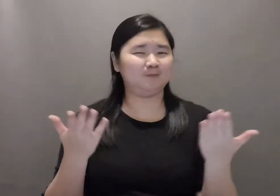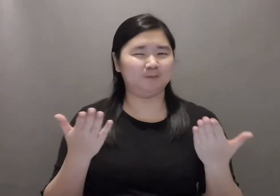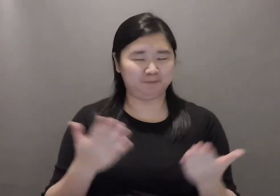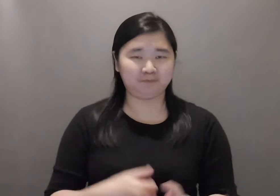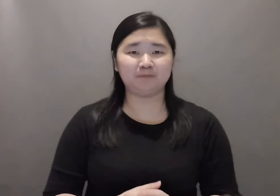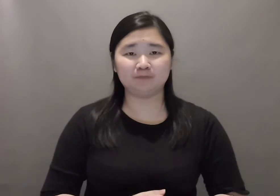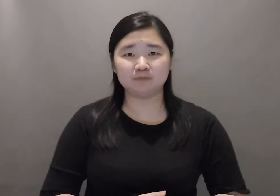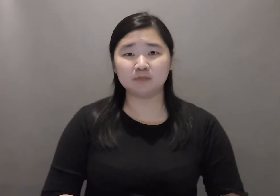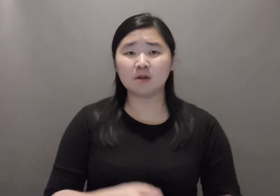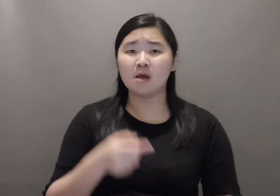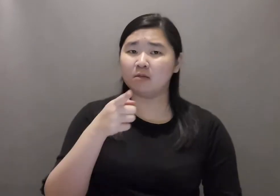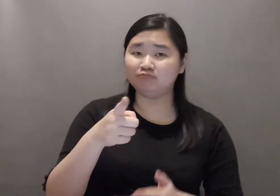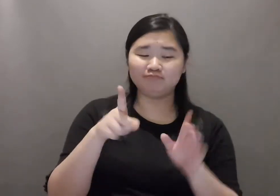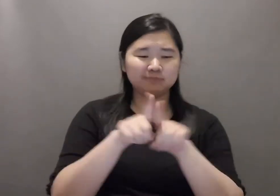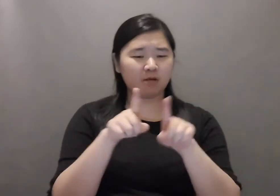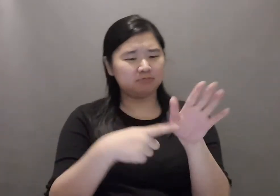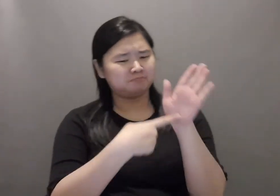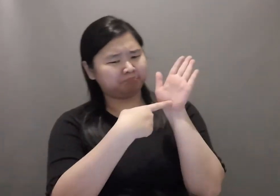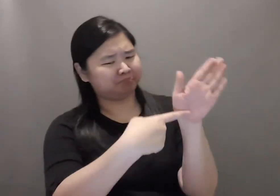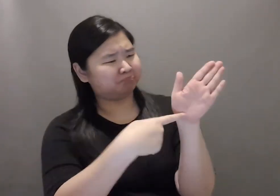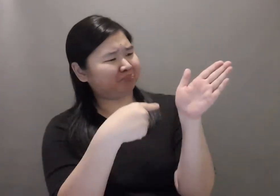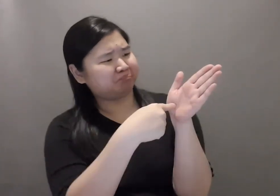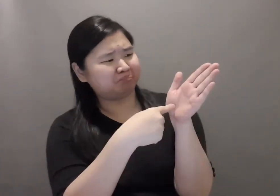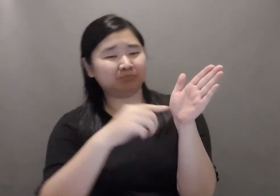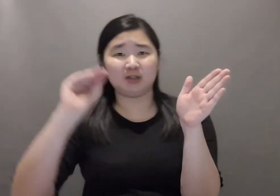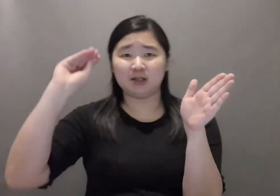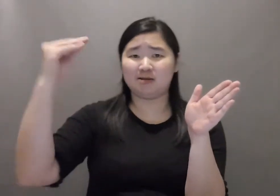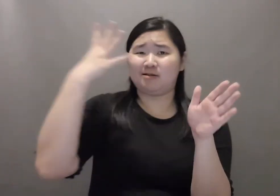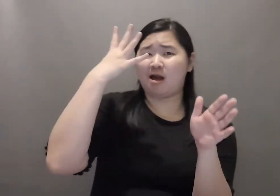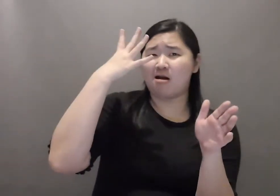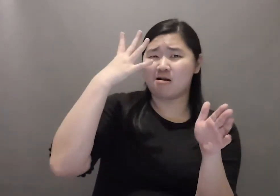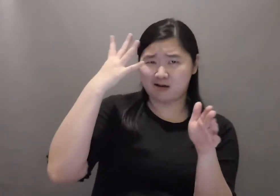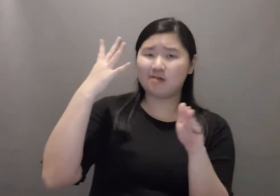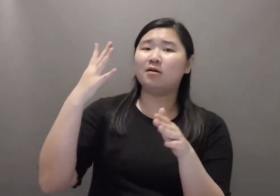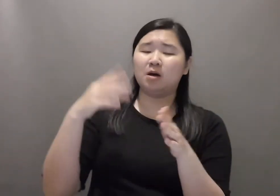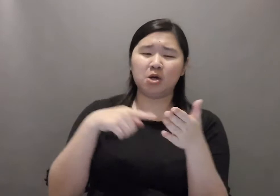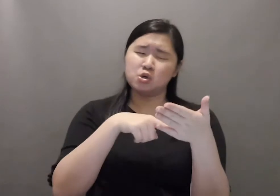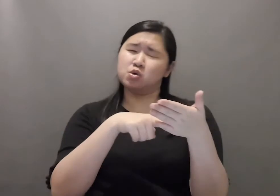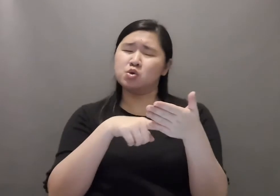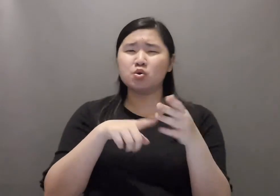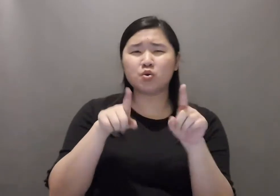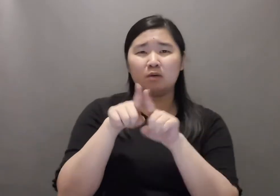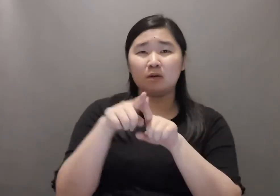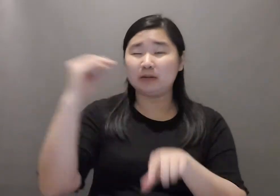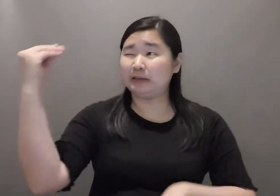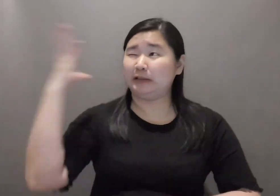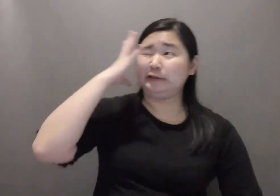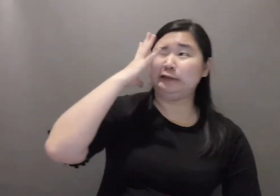Use sufficient lighting to clearly see the signer’s signing, including the head and hands.